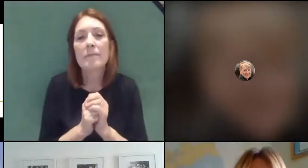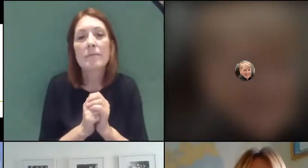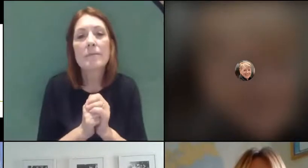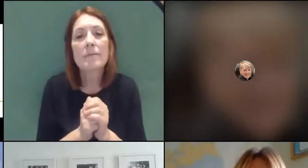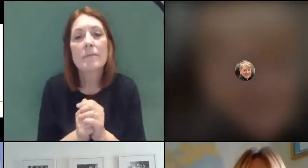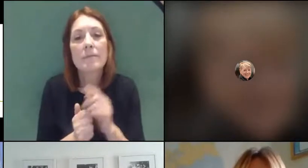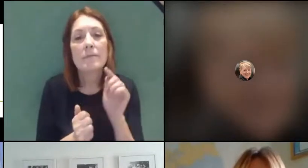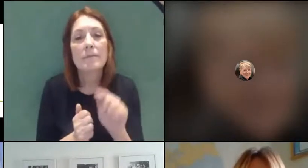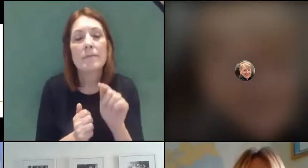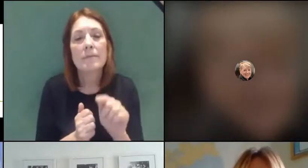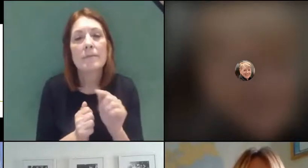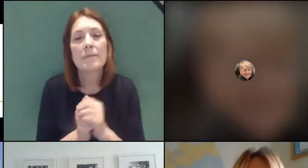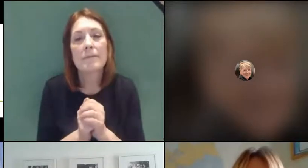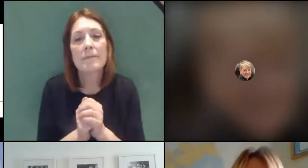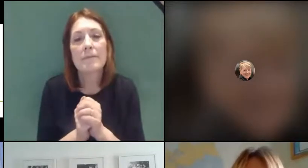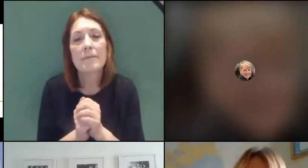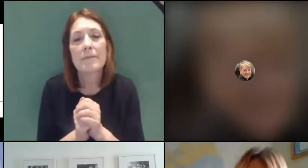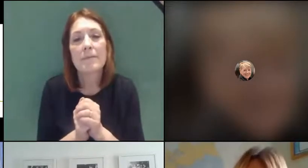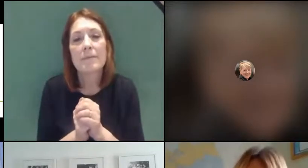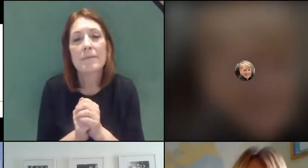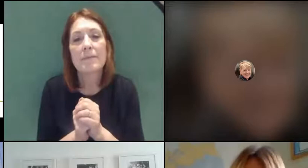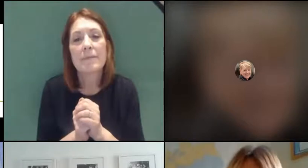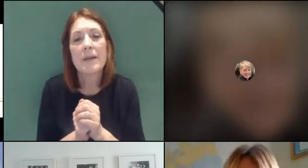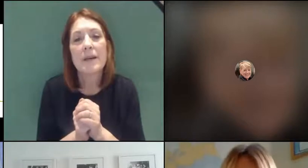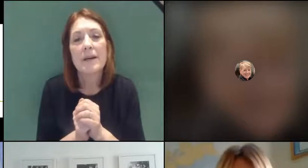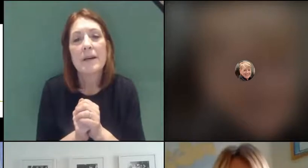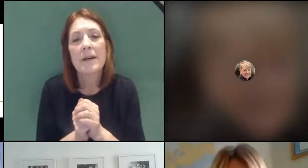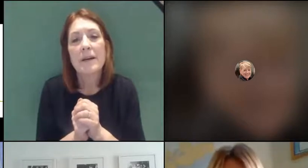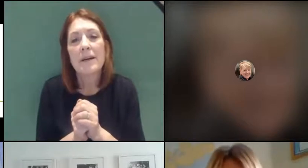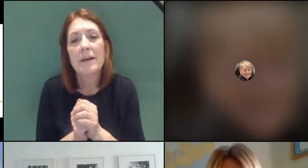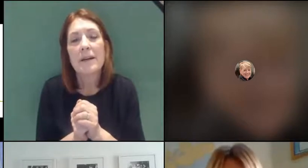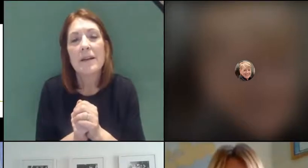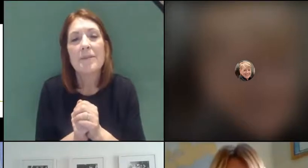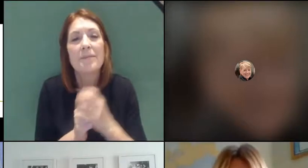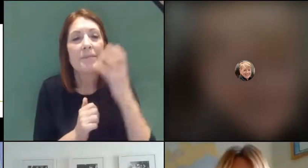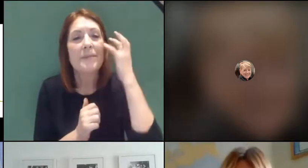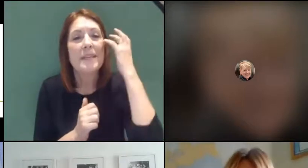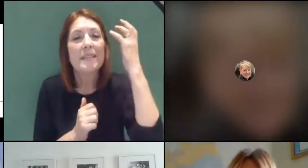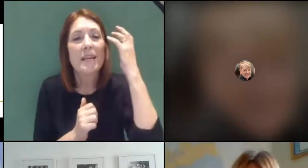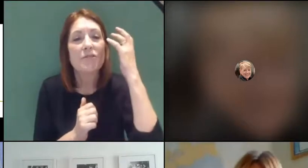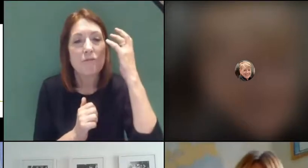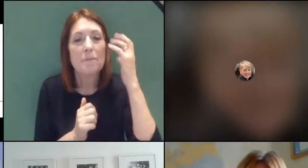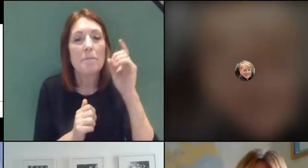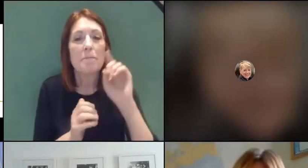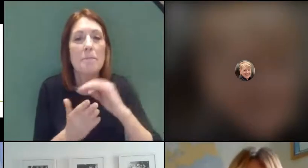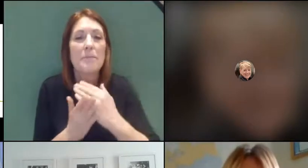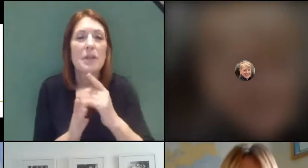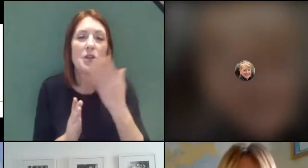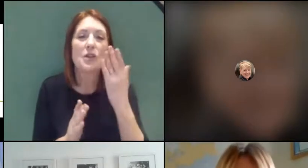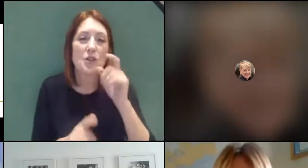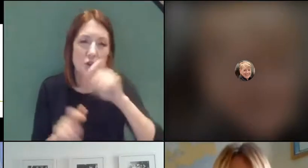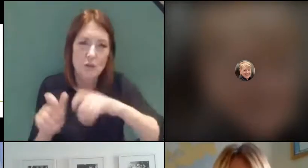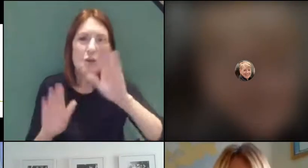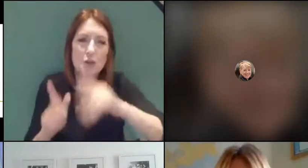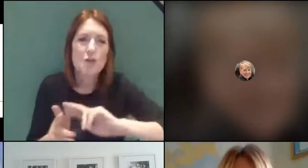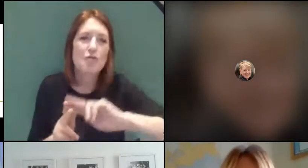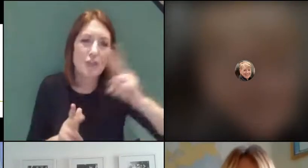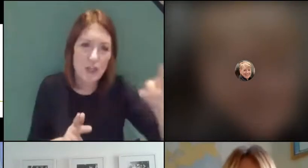So, well the statutory part is the student should be returned in school and schools have a statutory